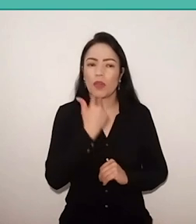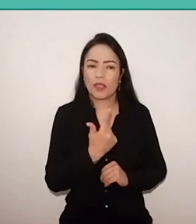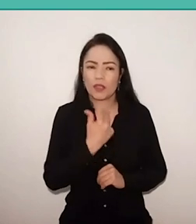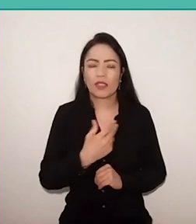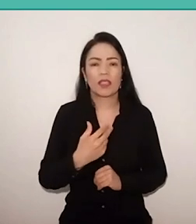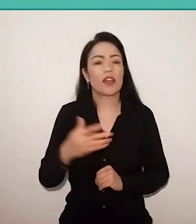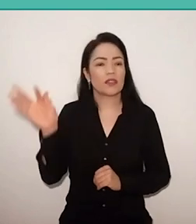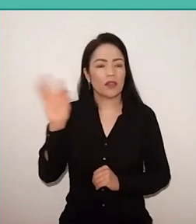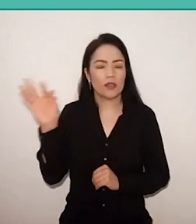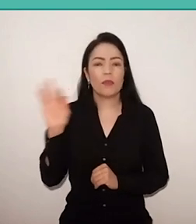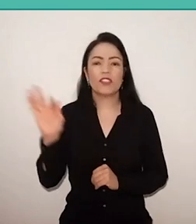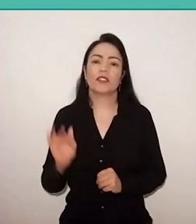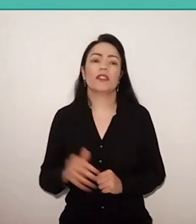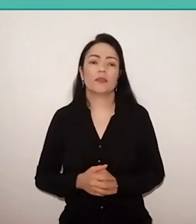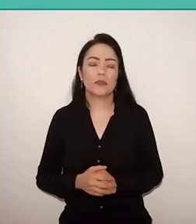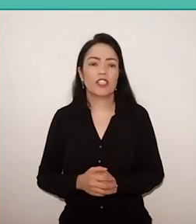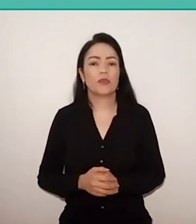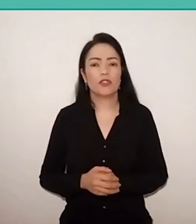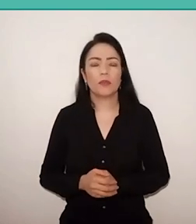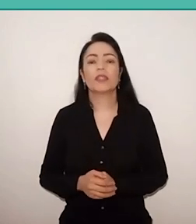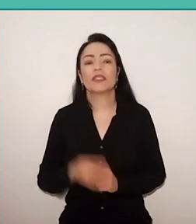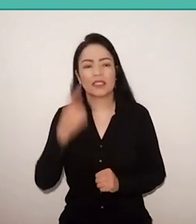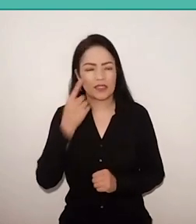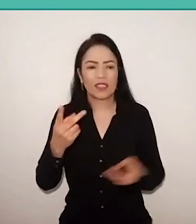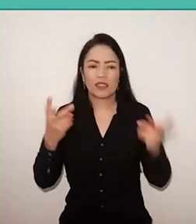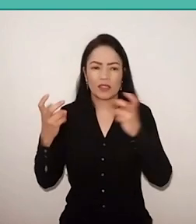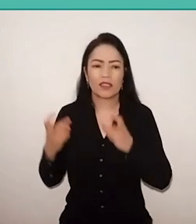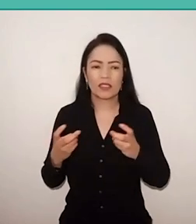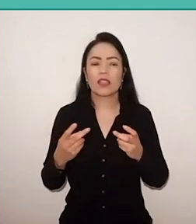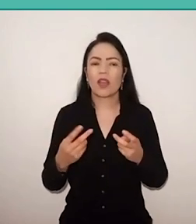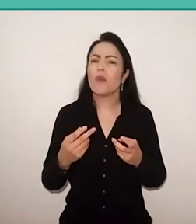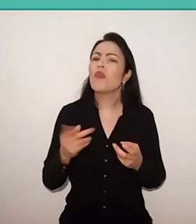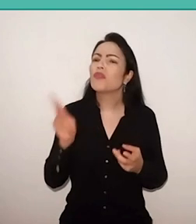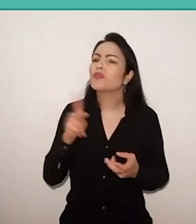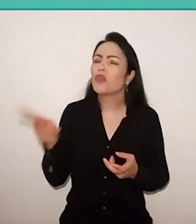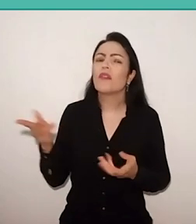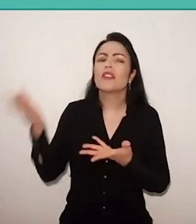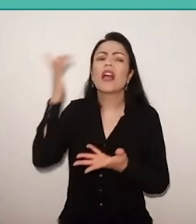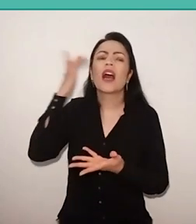So I realized that now the teachers say: “Oh, teacher, do you think that is it interesting to do this?”.